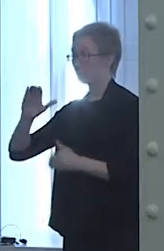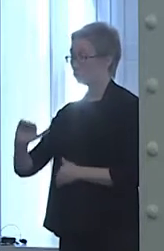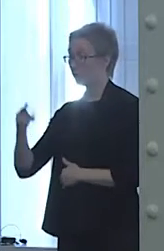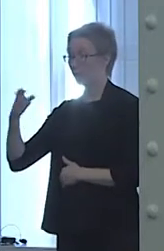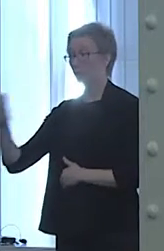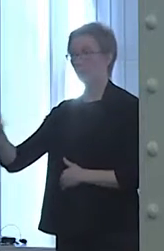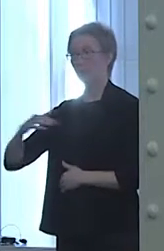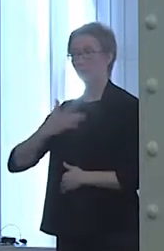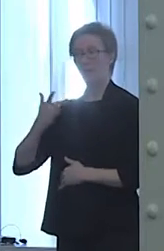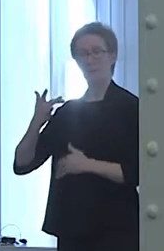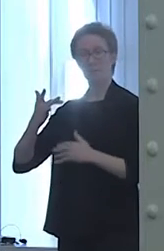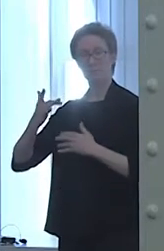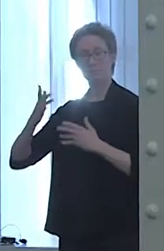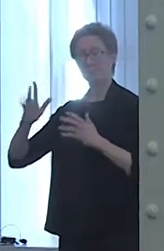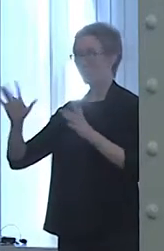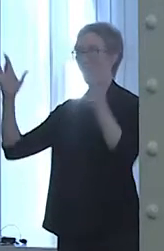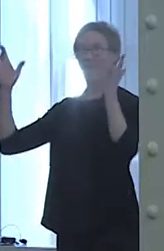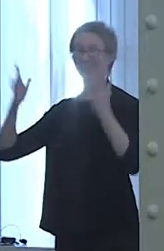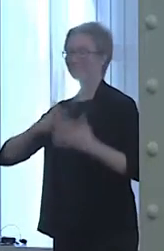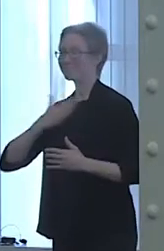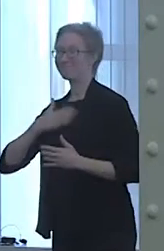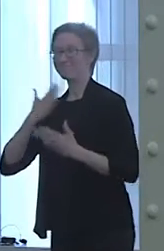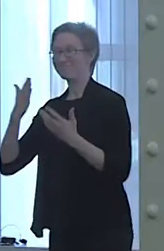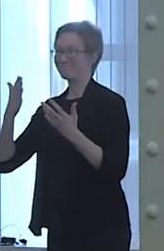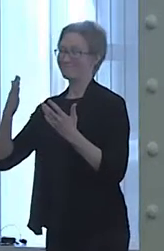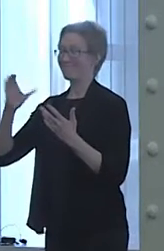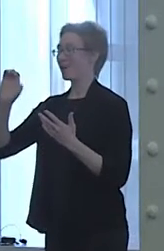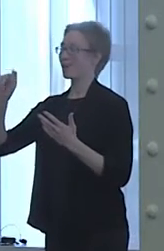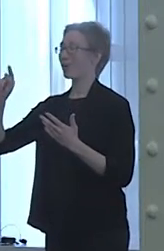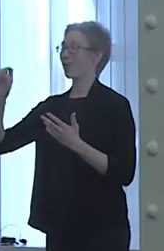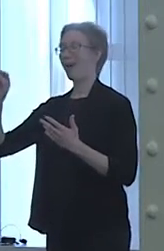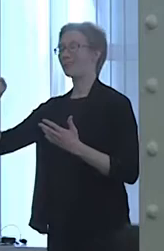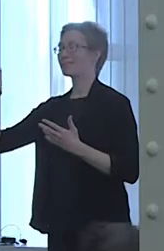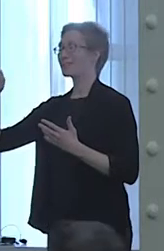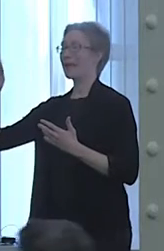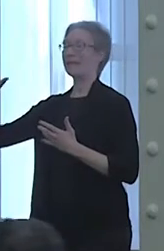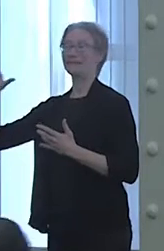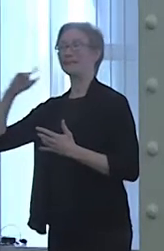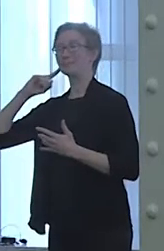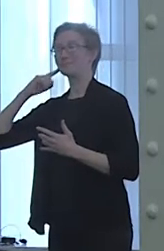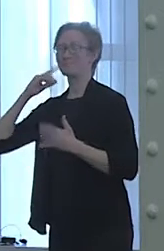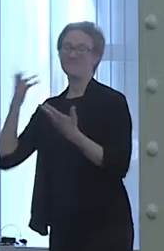they were few and far between. However, when I got to my teen years,